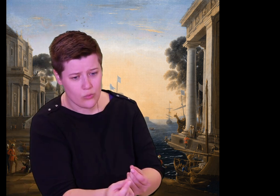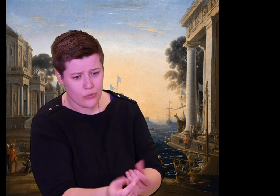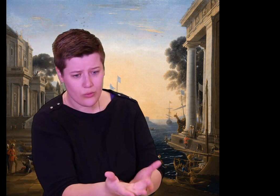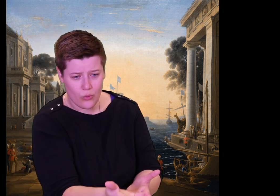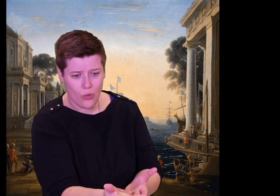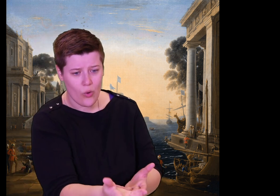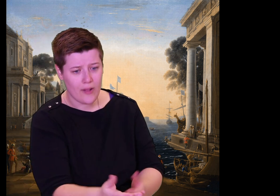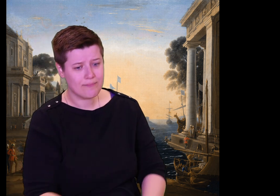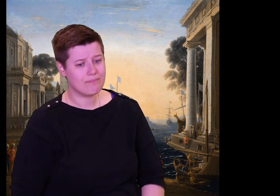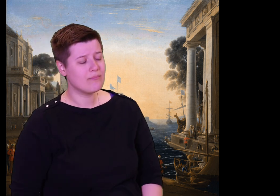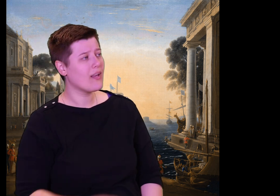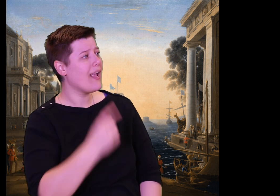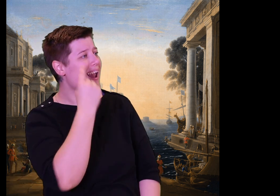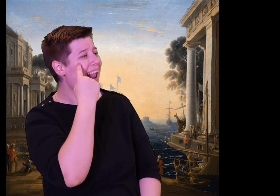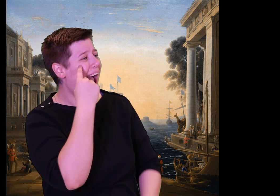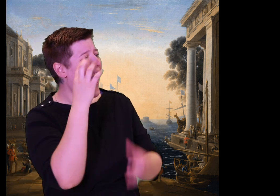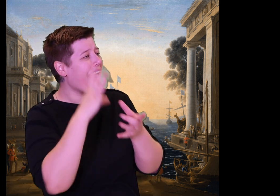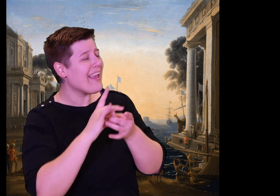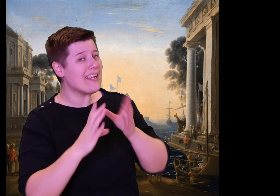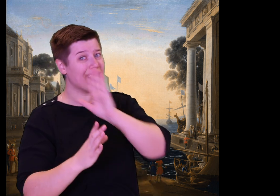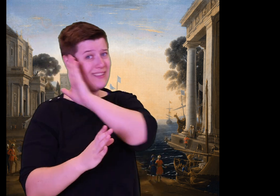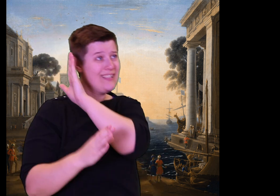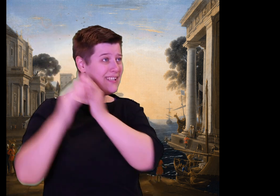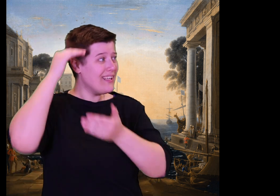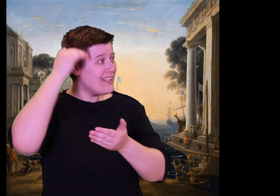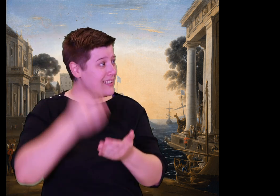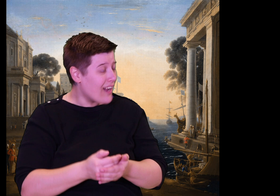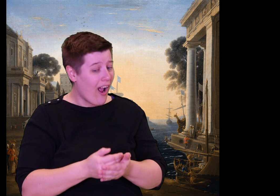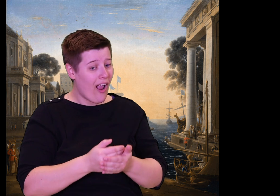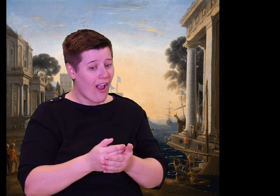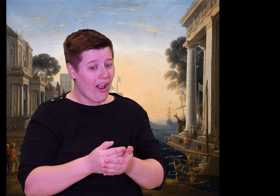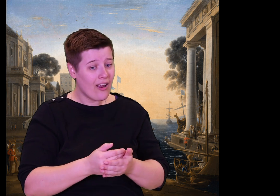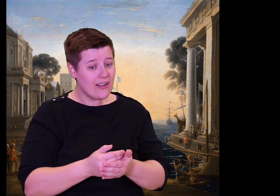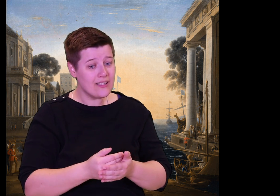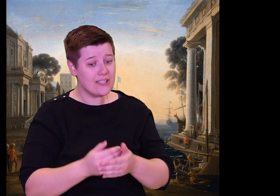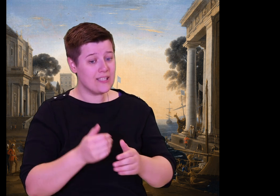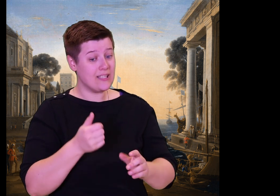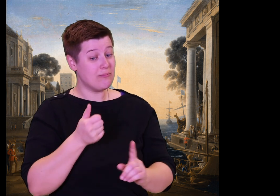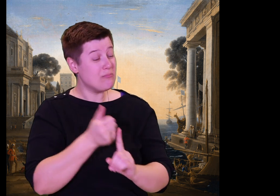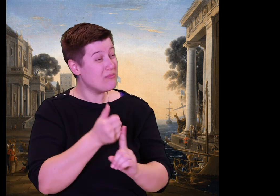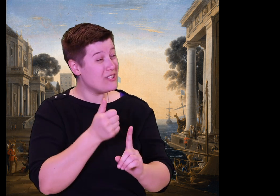resolution: that Odysseus has waited long enough.